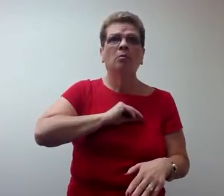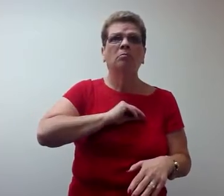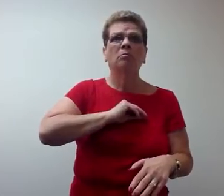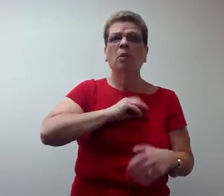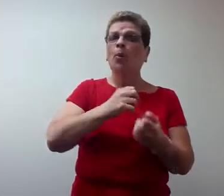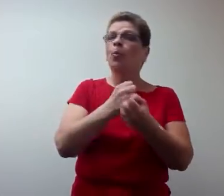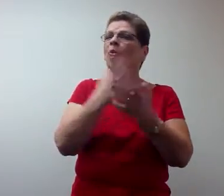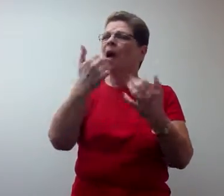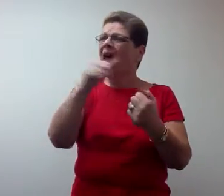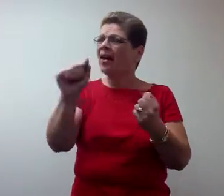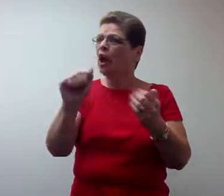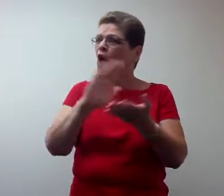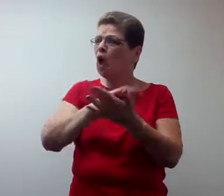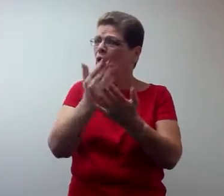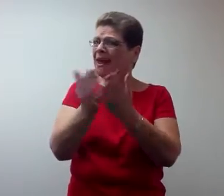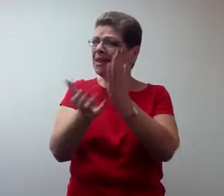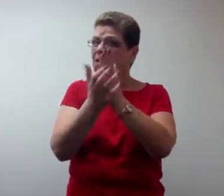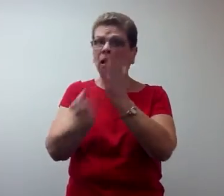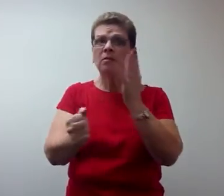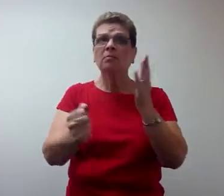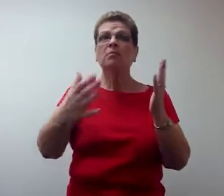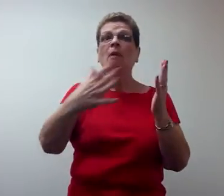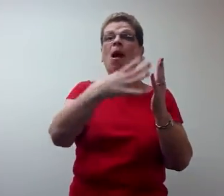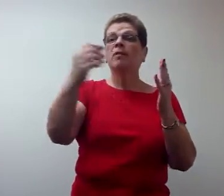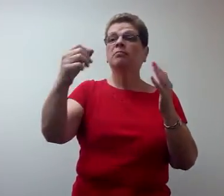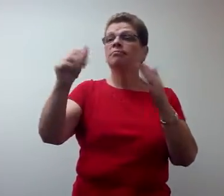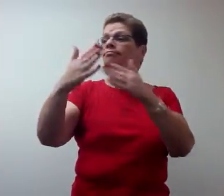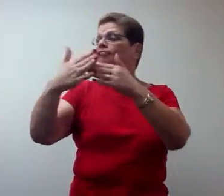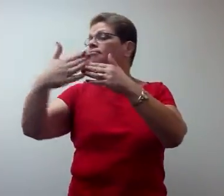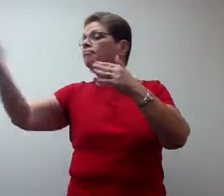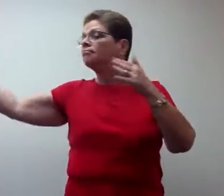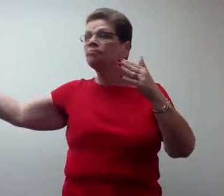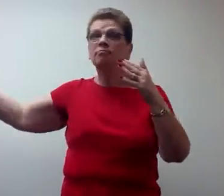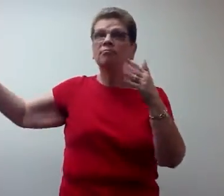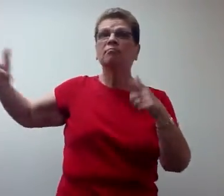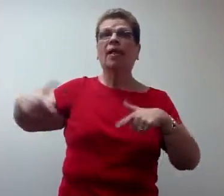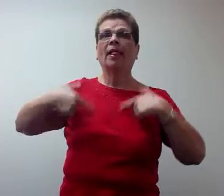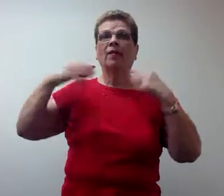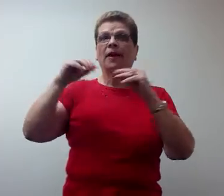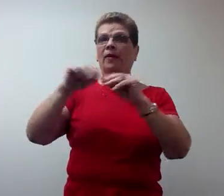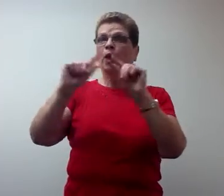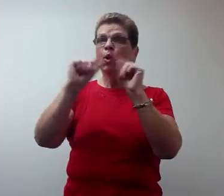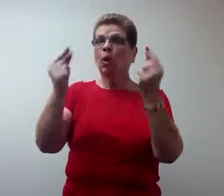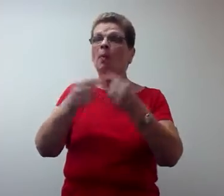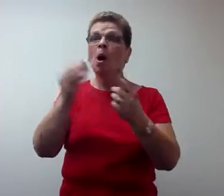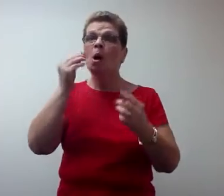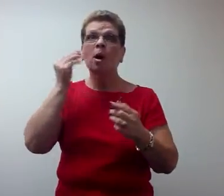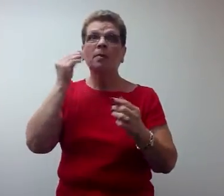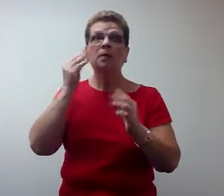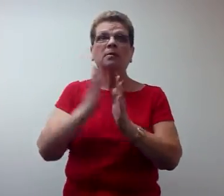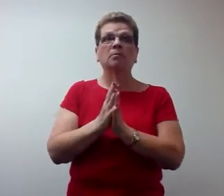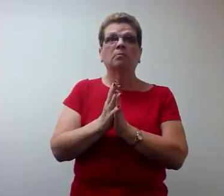any cooking skills and the rest live in the group homes.